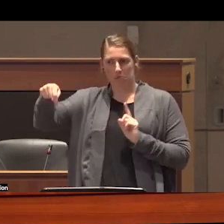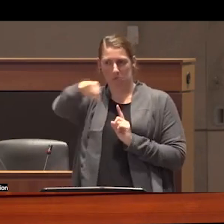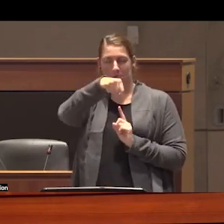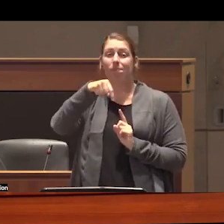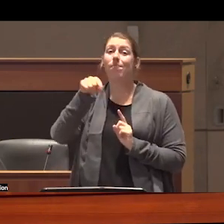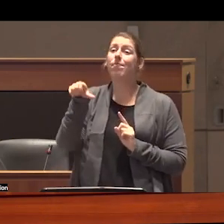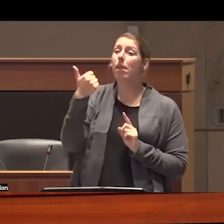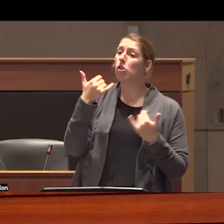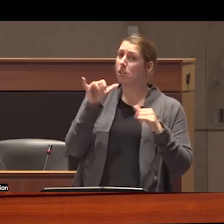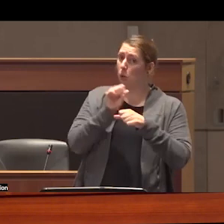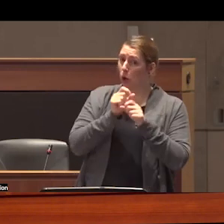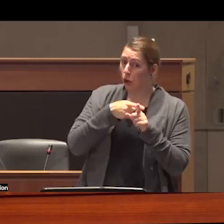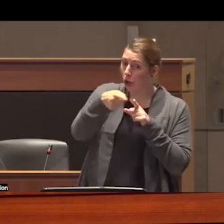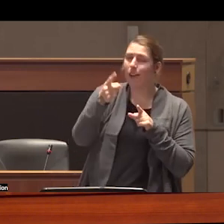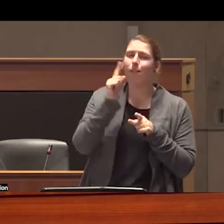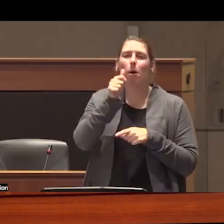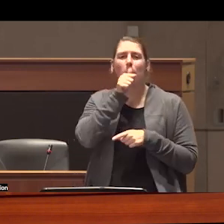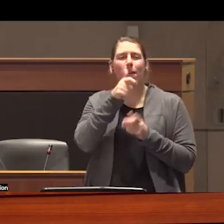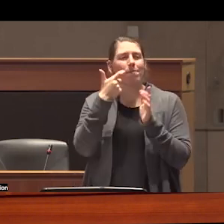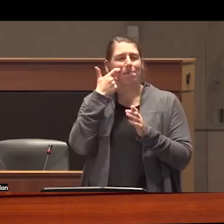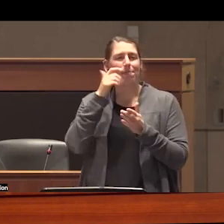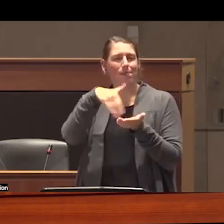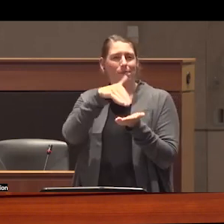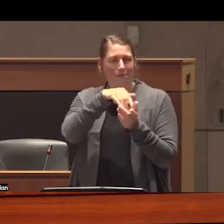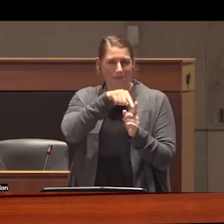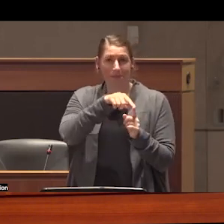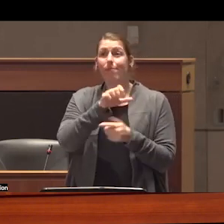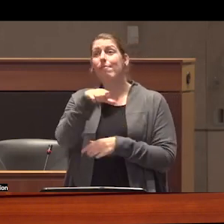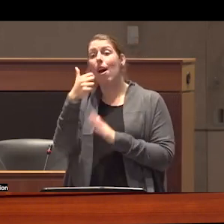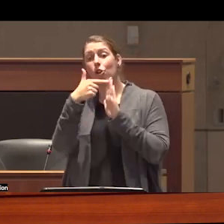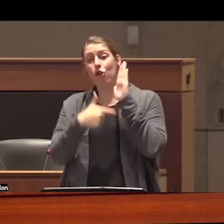still are employed by private addiction treatment centers and others still offer some combination of